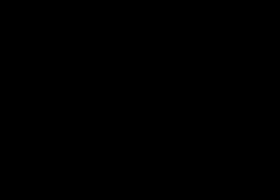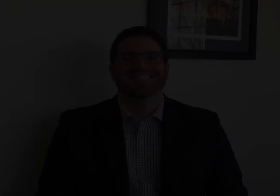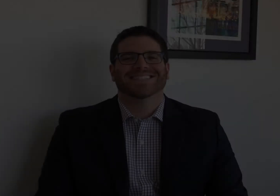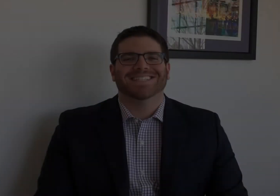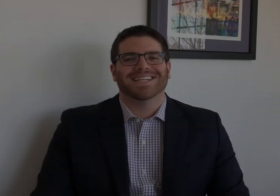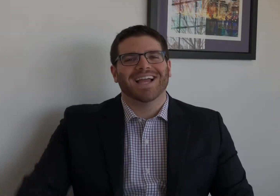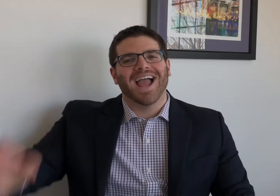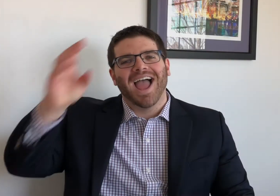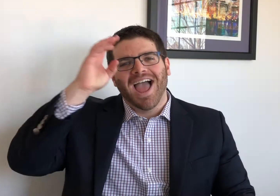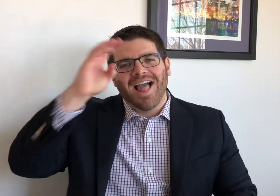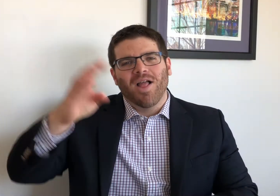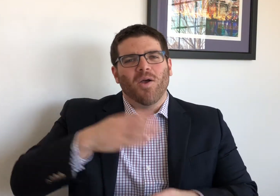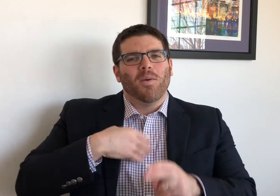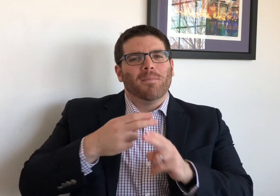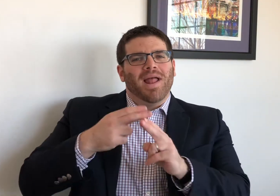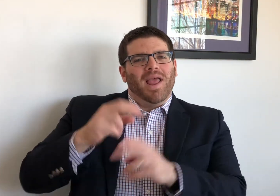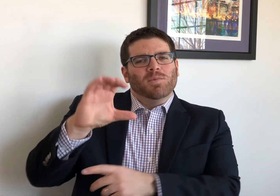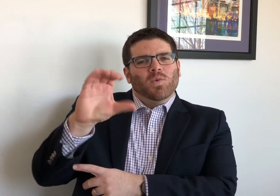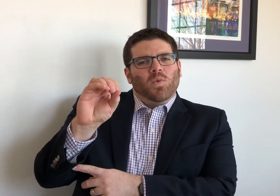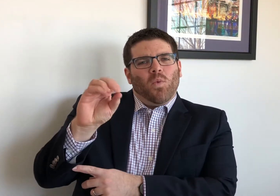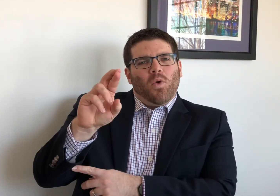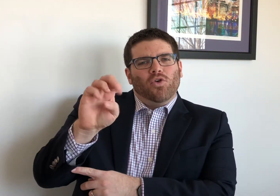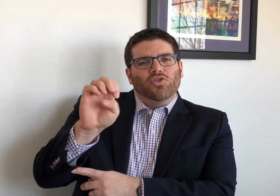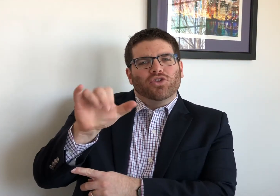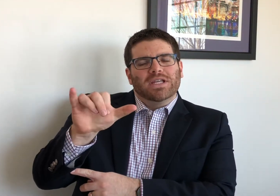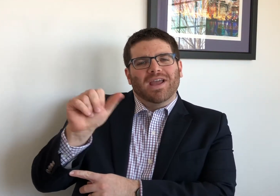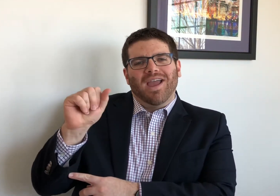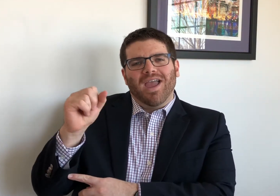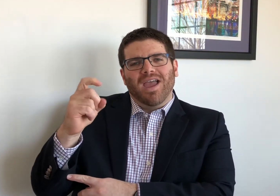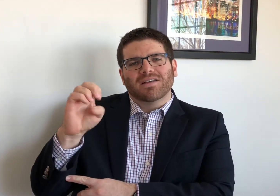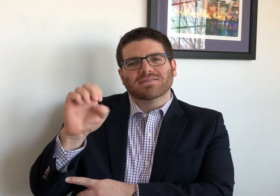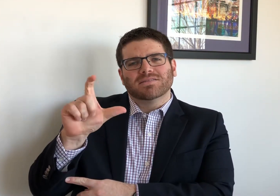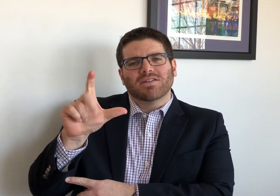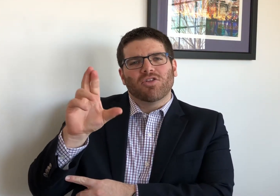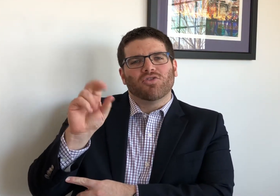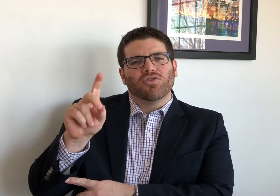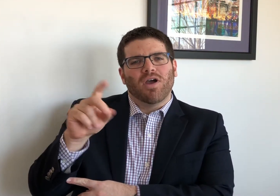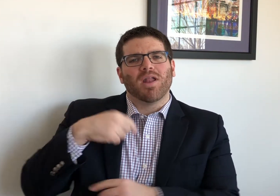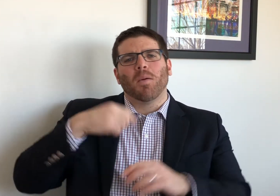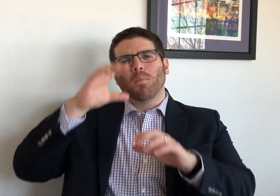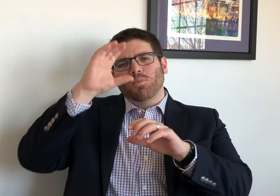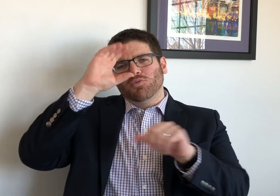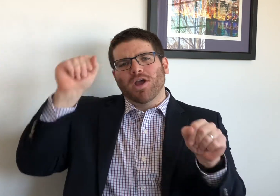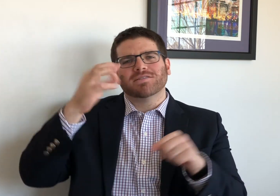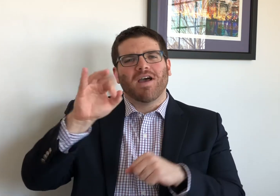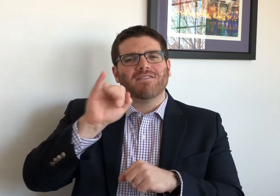Hello, my name is Corey Axelrod, President of the Illinois